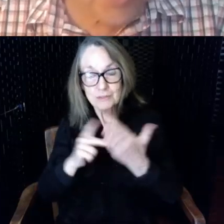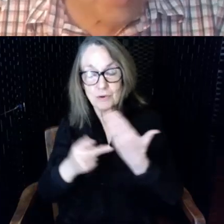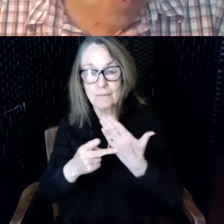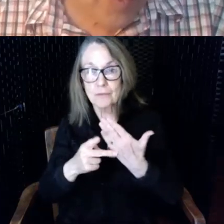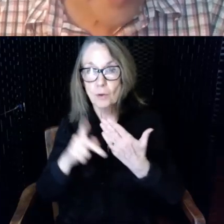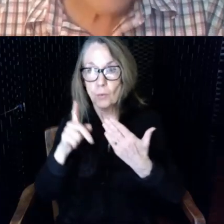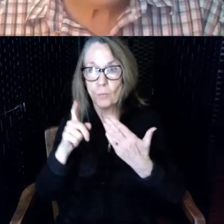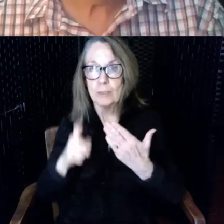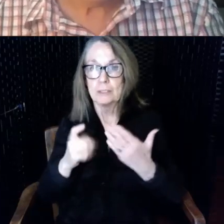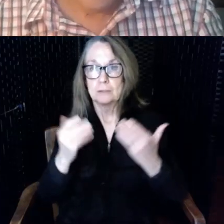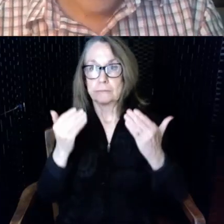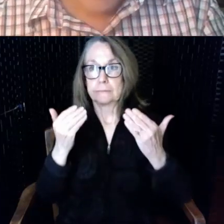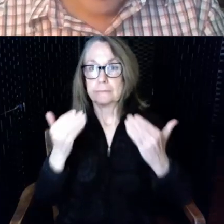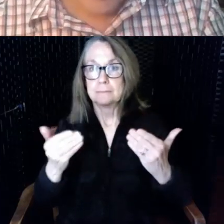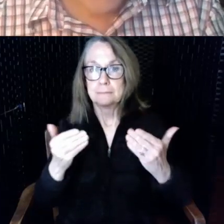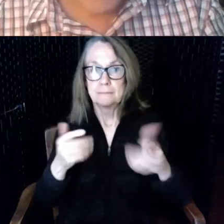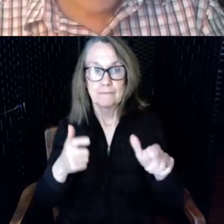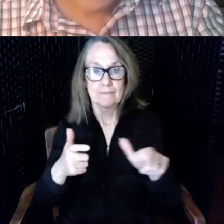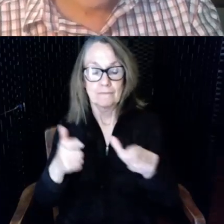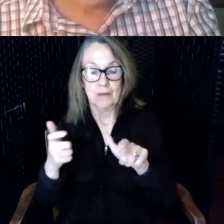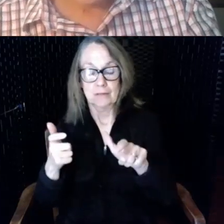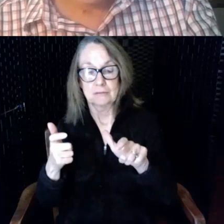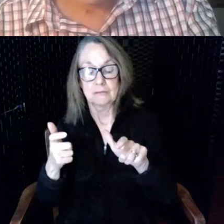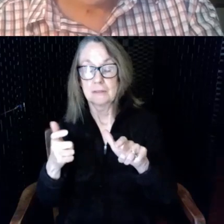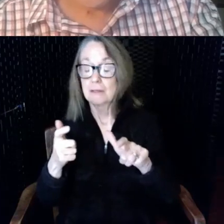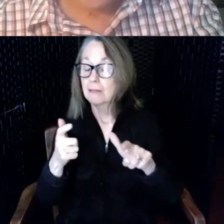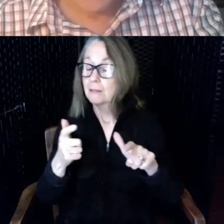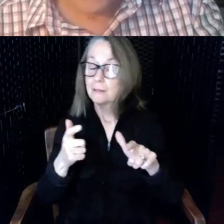more than ever isolation is a cause for reduced